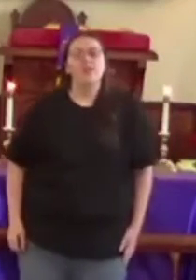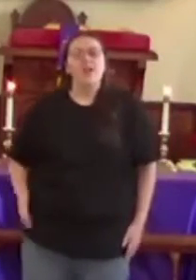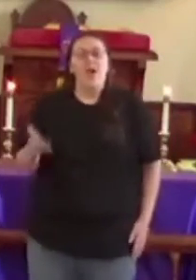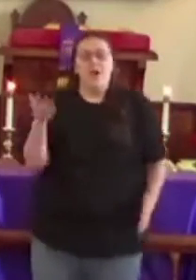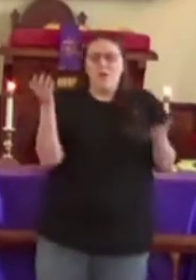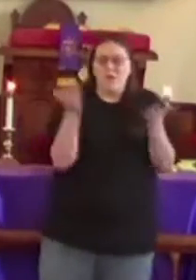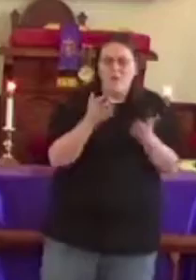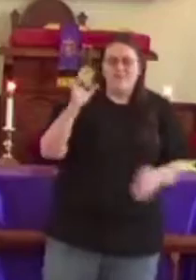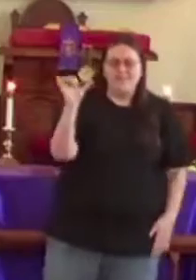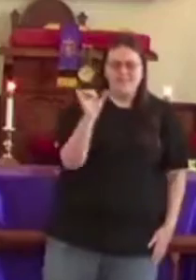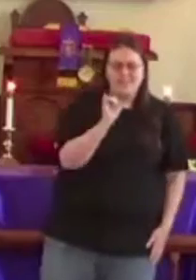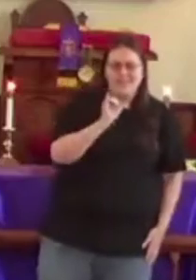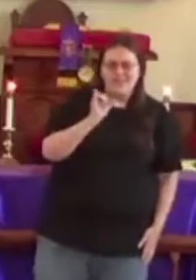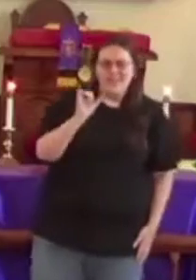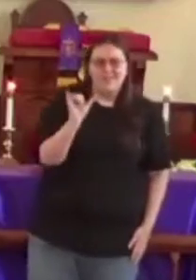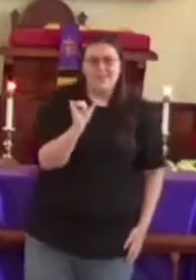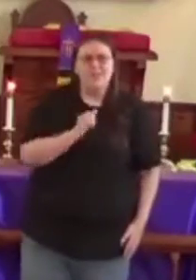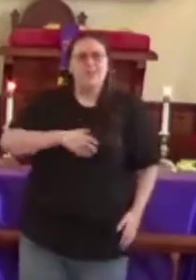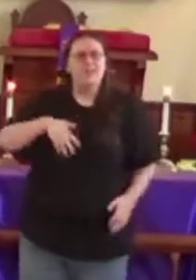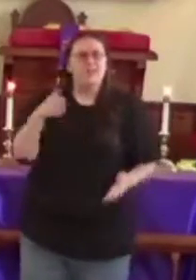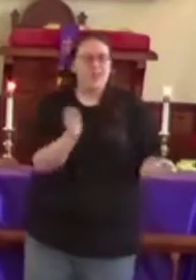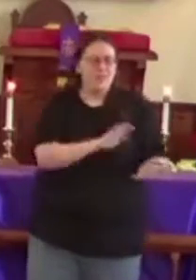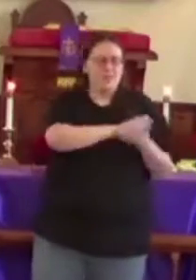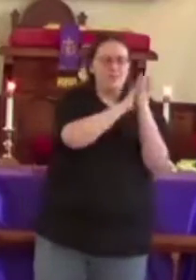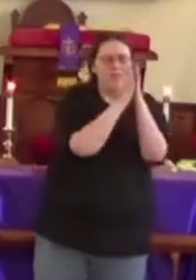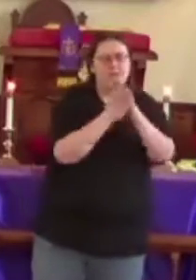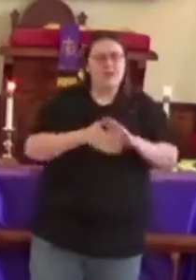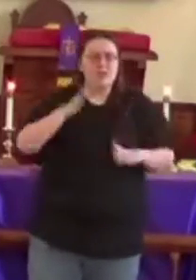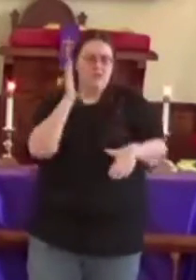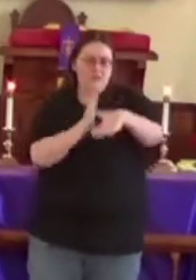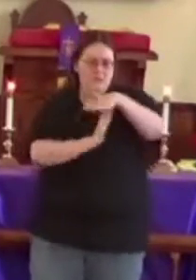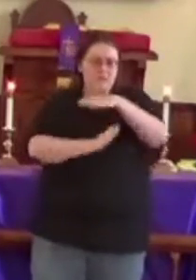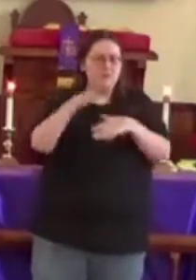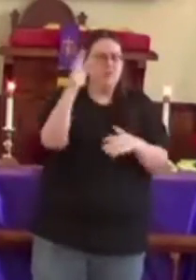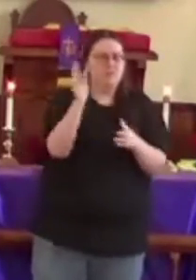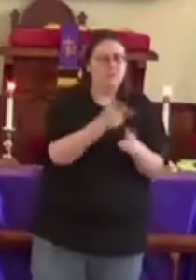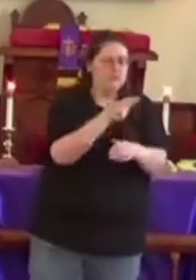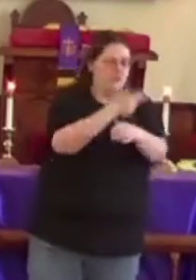What was it like to be a lowly shepherd